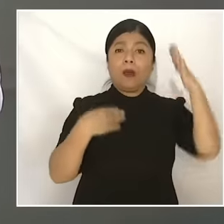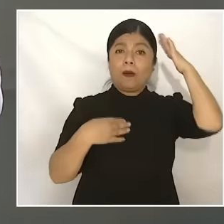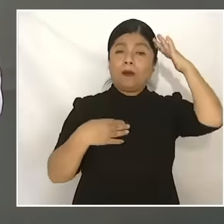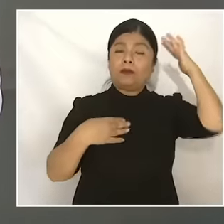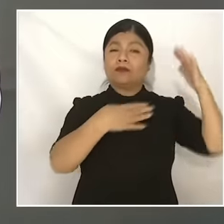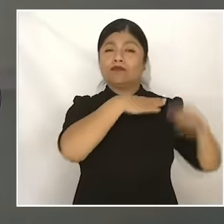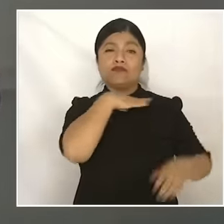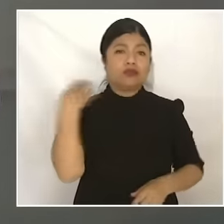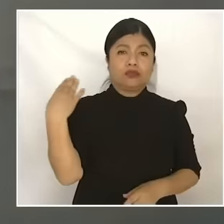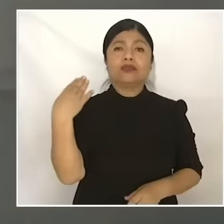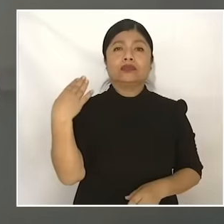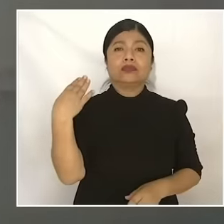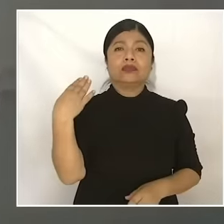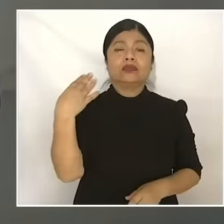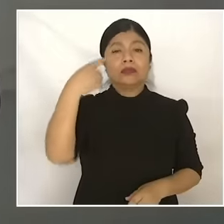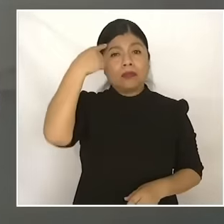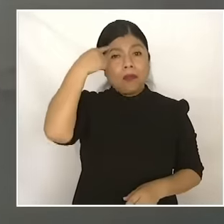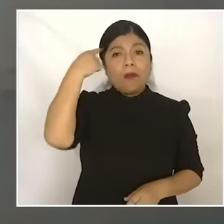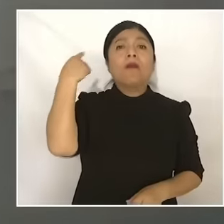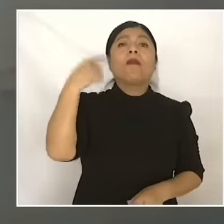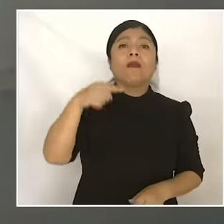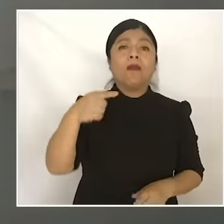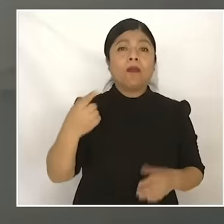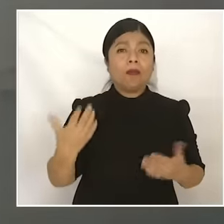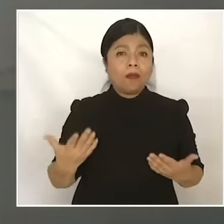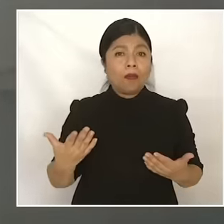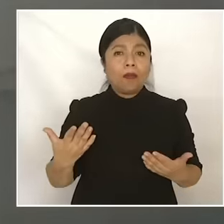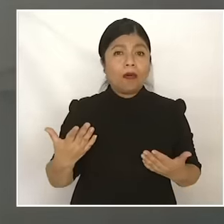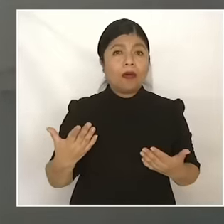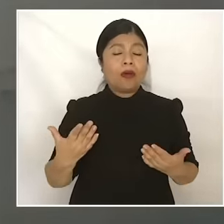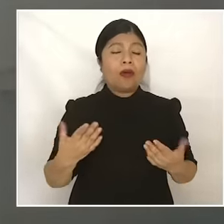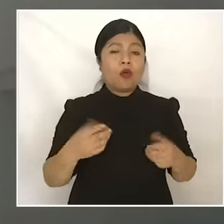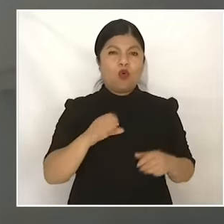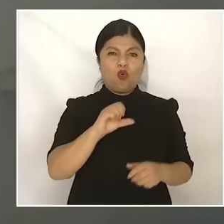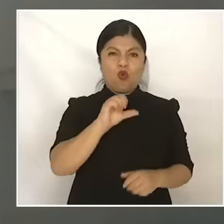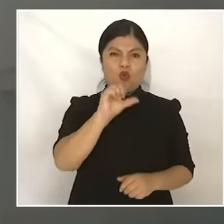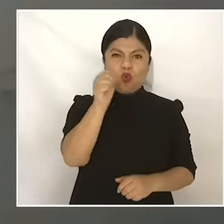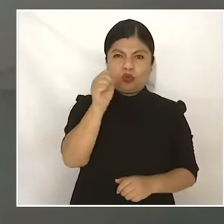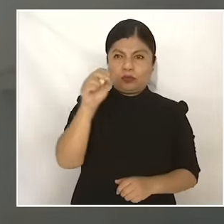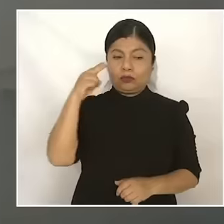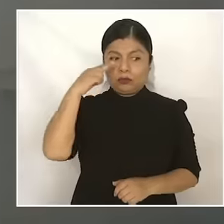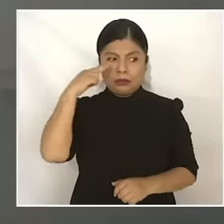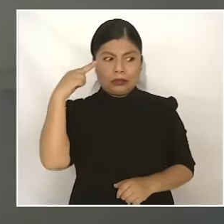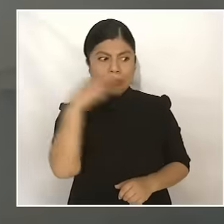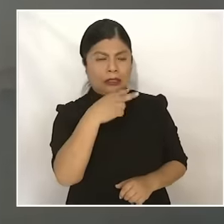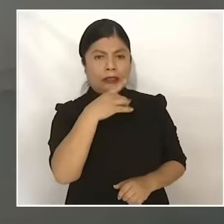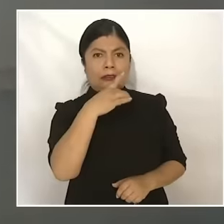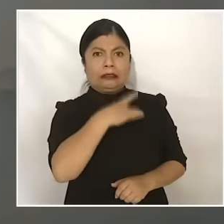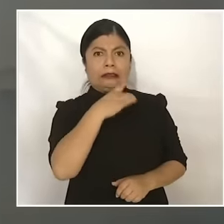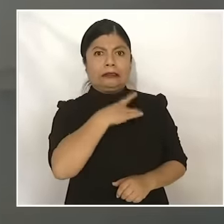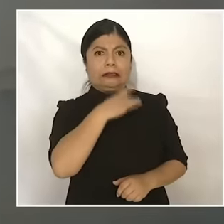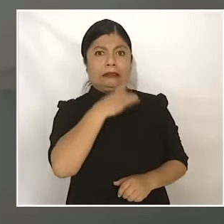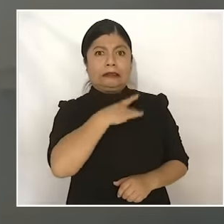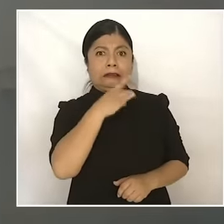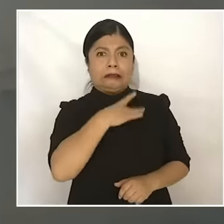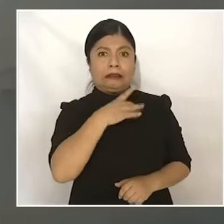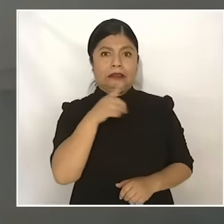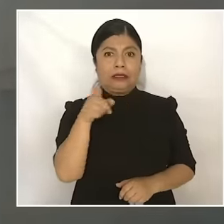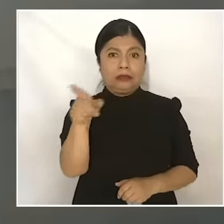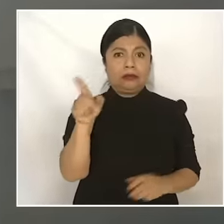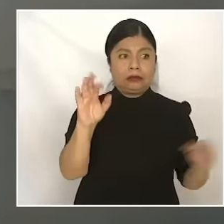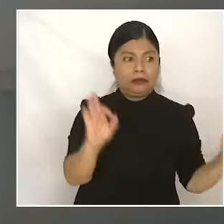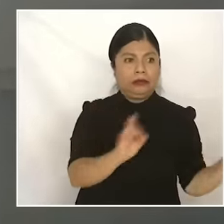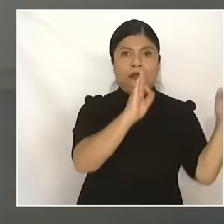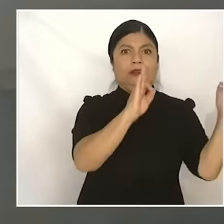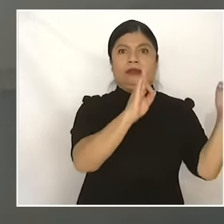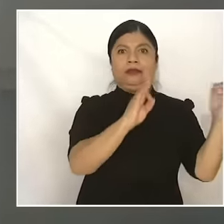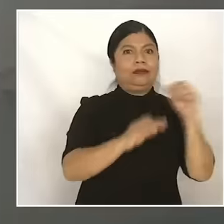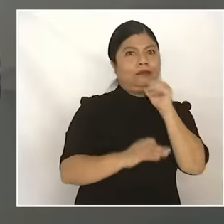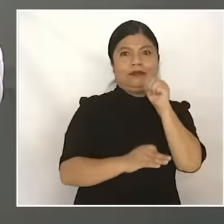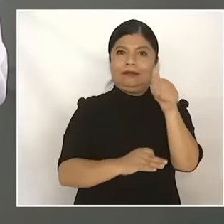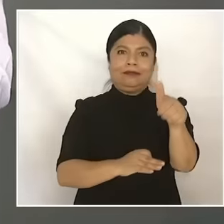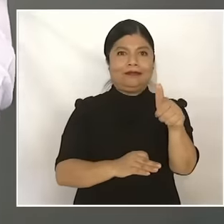would dare to do the same because when they were judging him He told